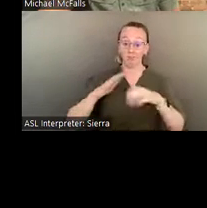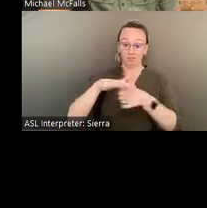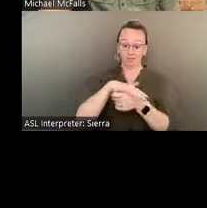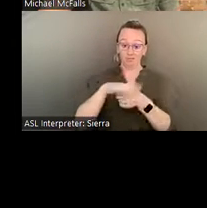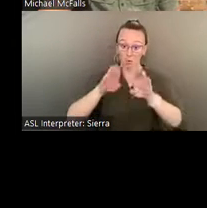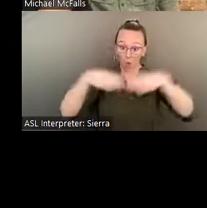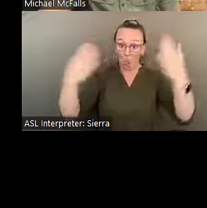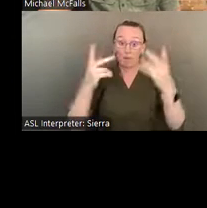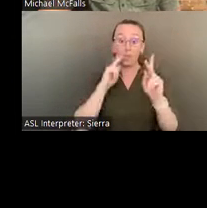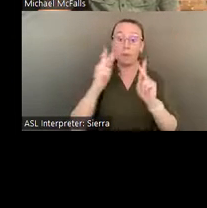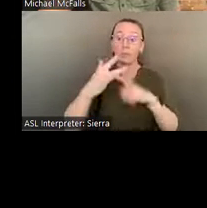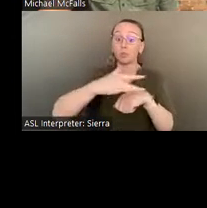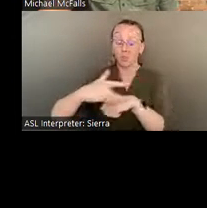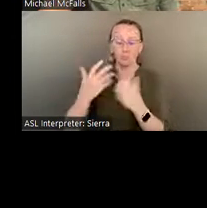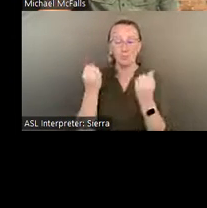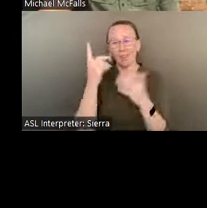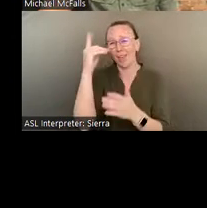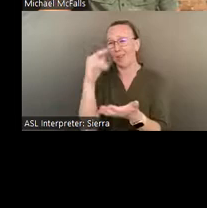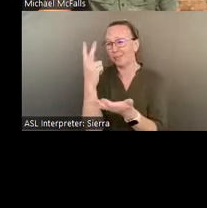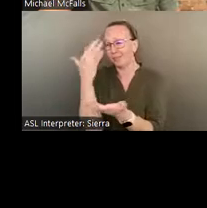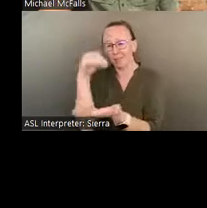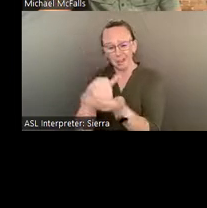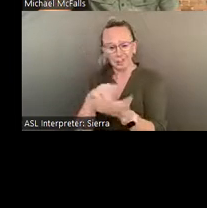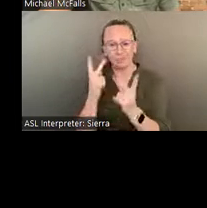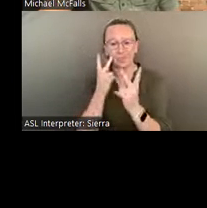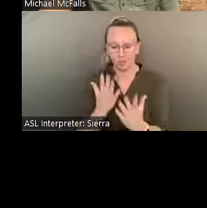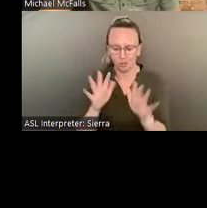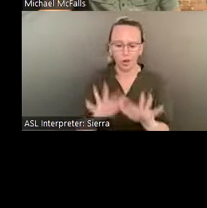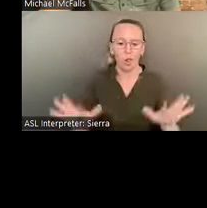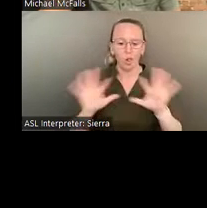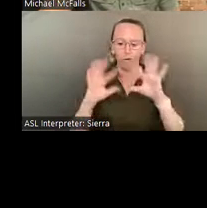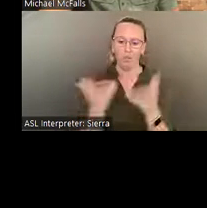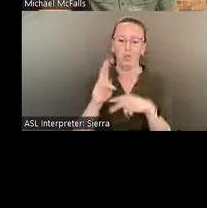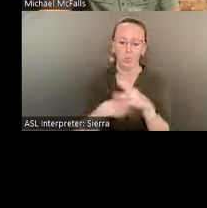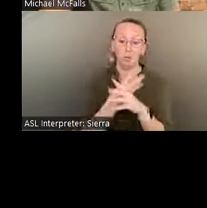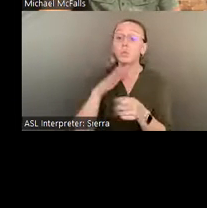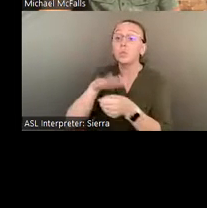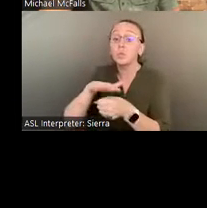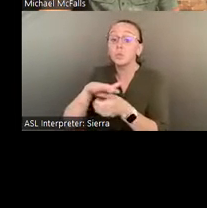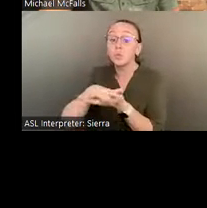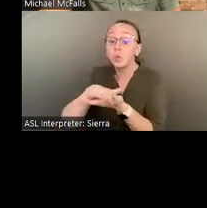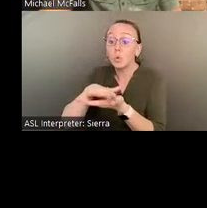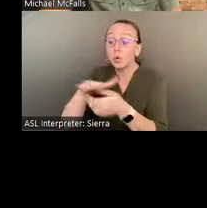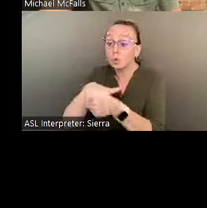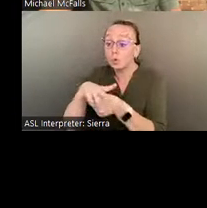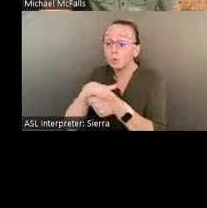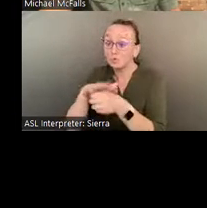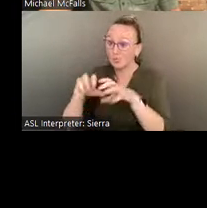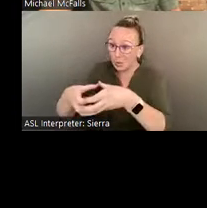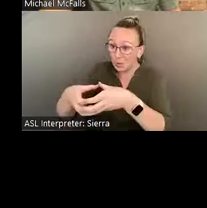We have local school groups and we've developed curriculum in the local school system that centers on Pasaquan and inclusivity.